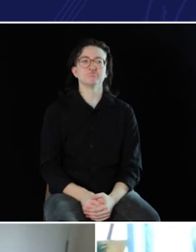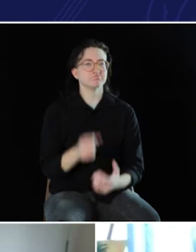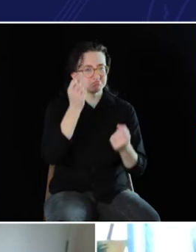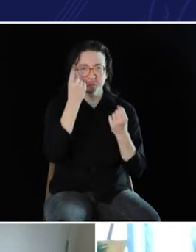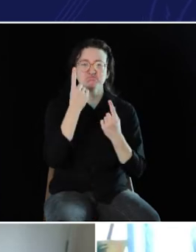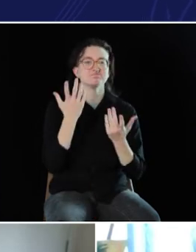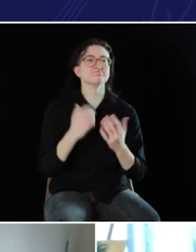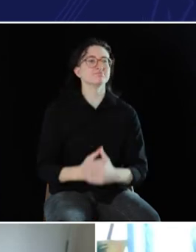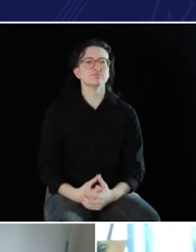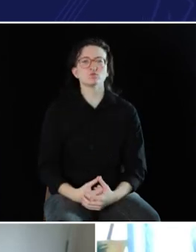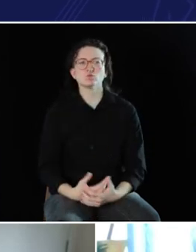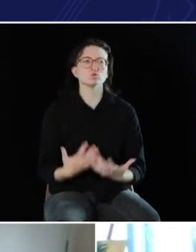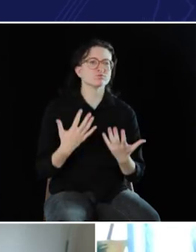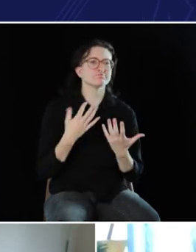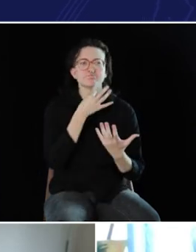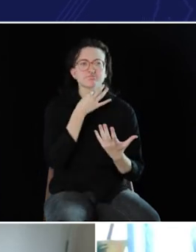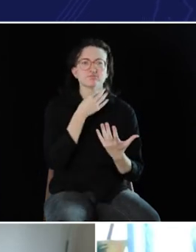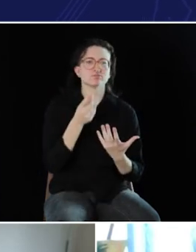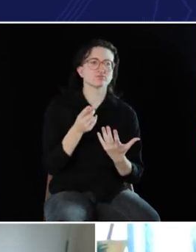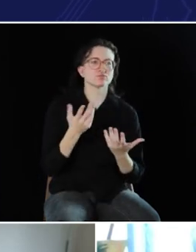[DR. RUFFIN]: Got it. Have you, um...